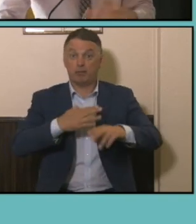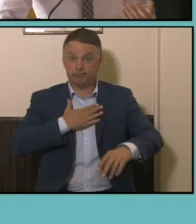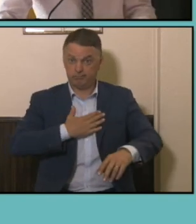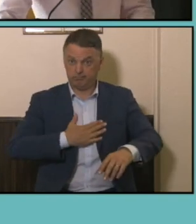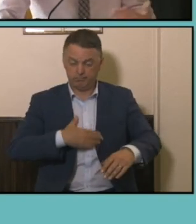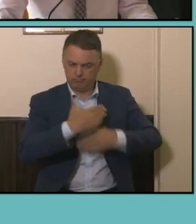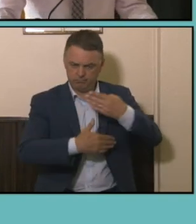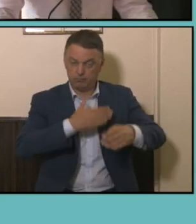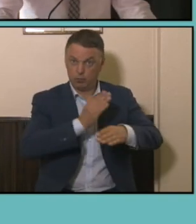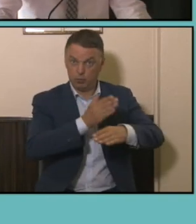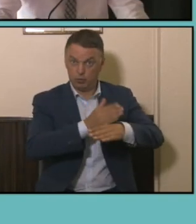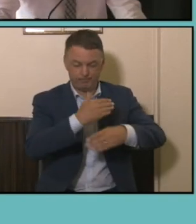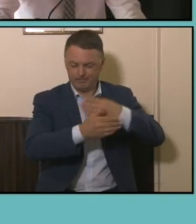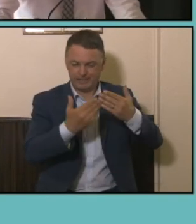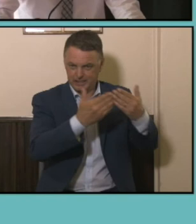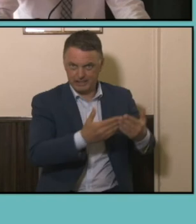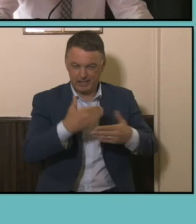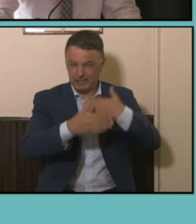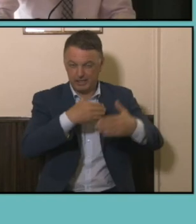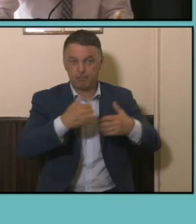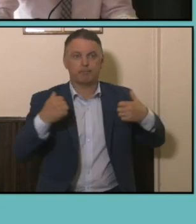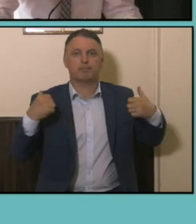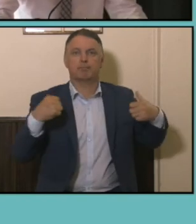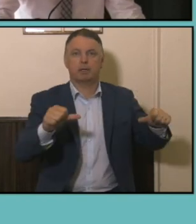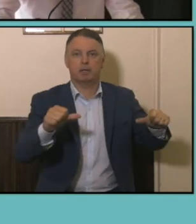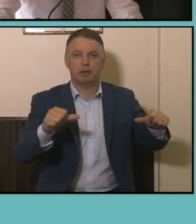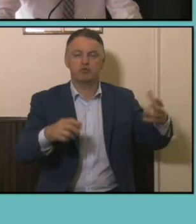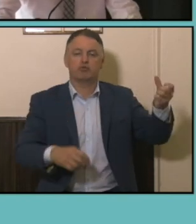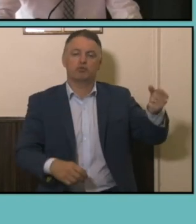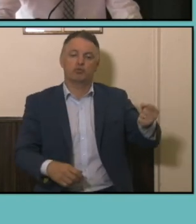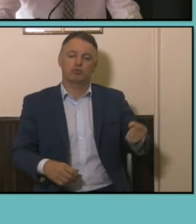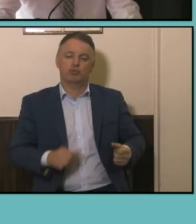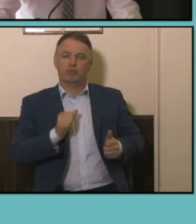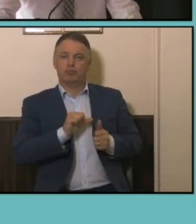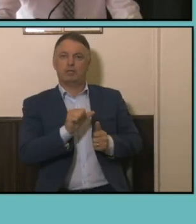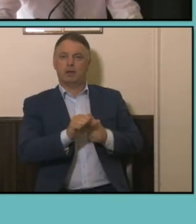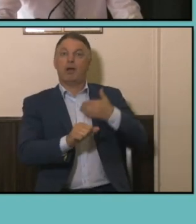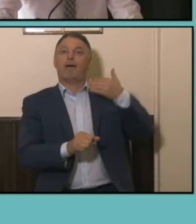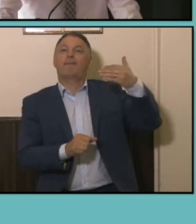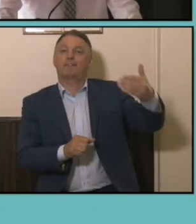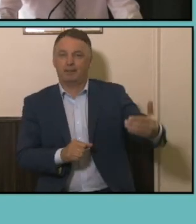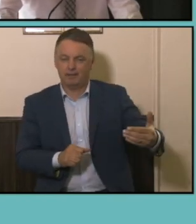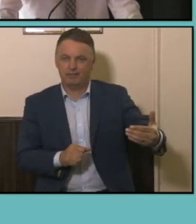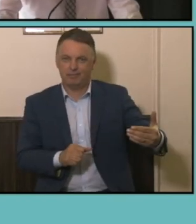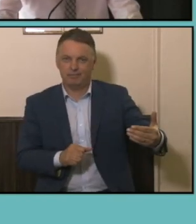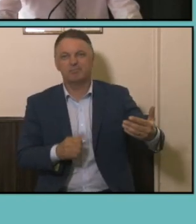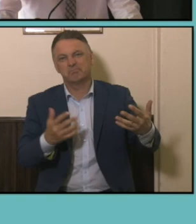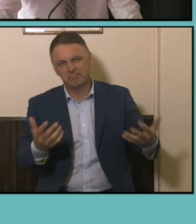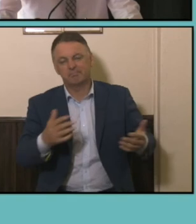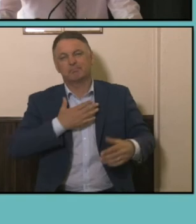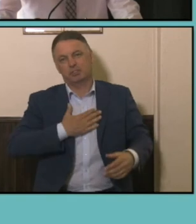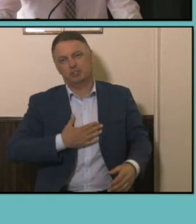you know certain responsibilities and higher median personal weekly incomes. So